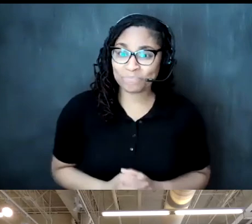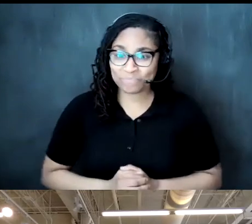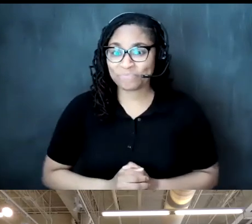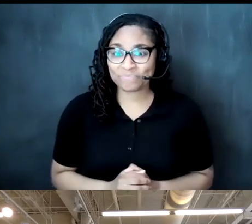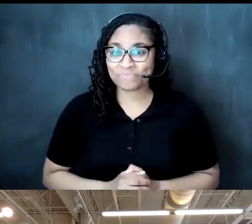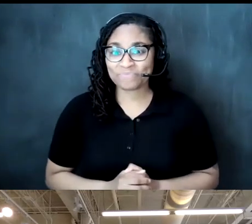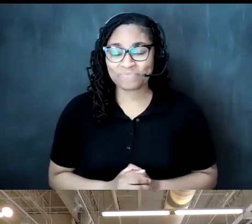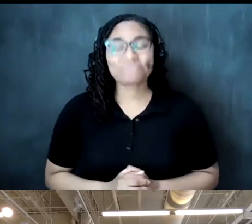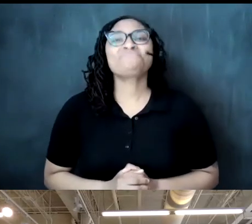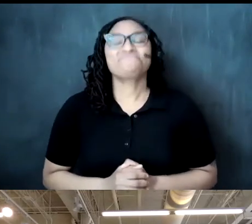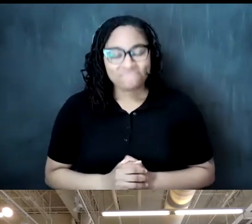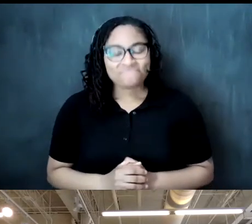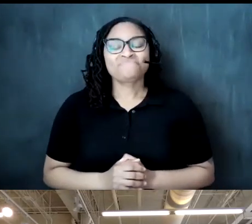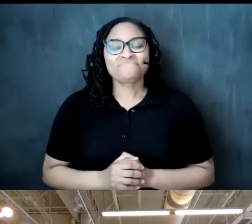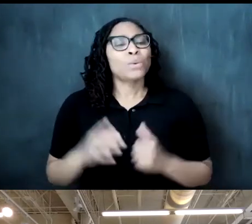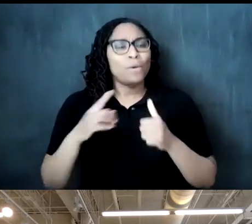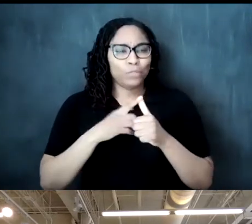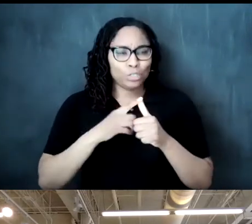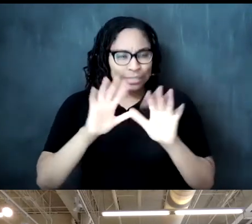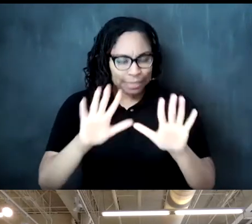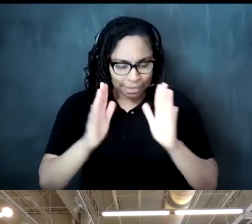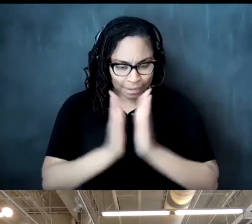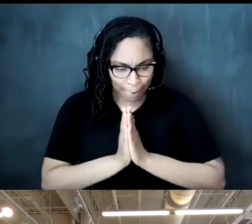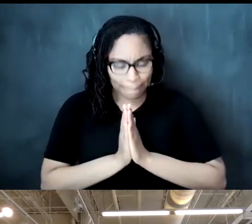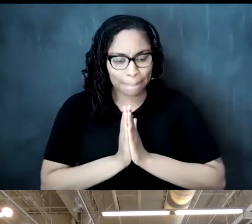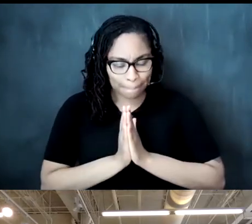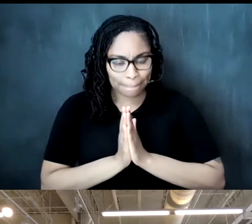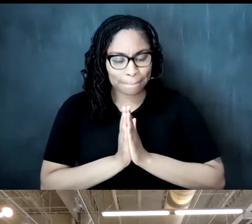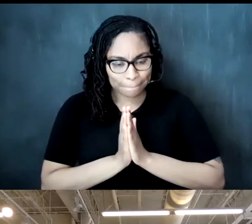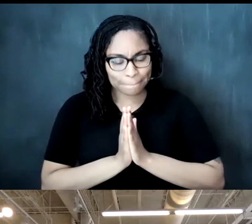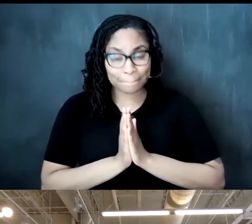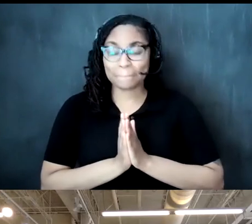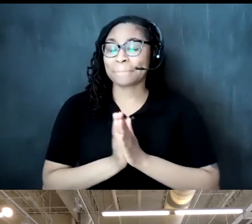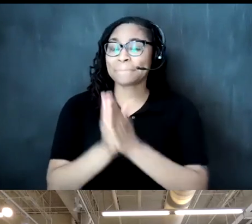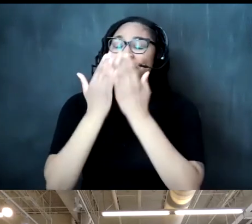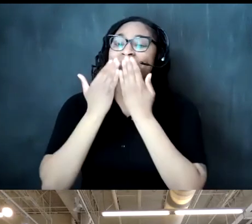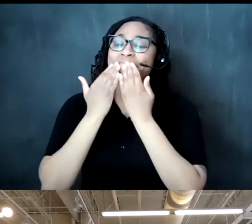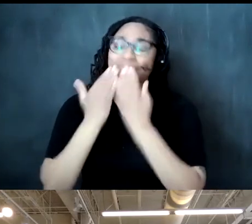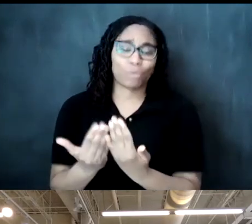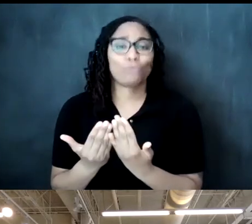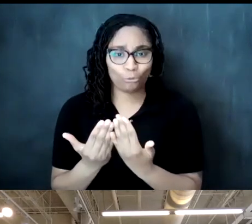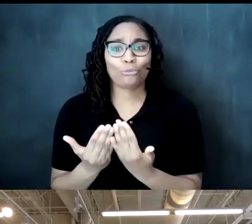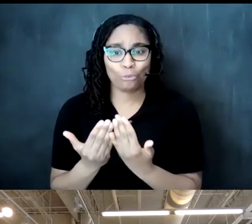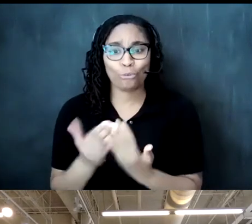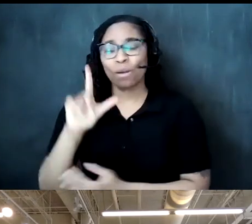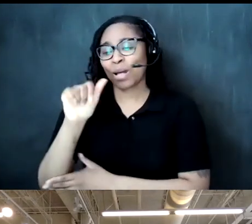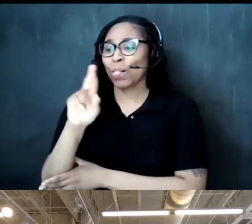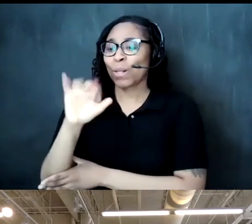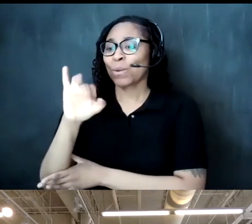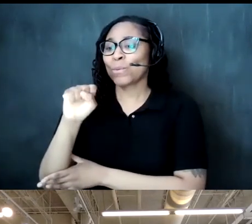um so so first of all let me say um thank you to larissa for uh for the phenomenal presentation